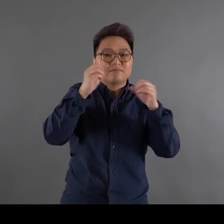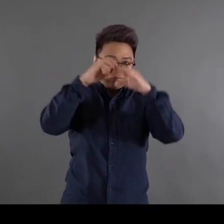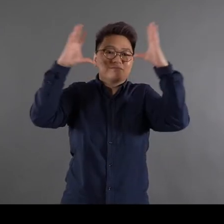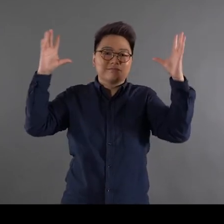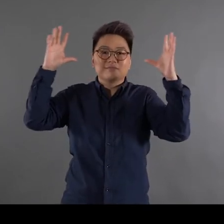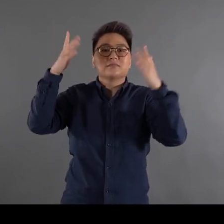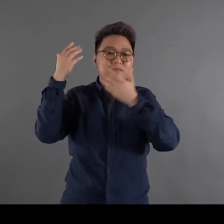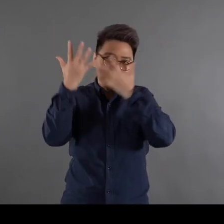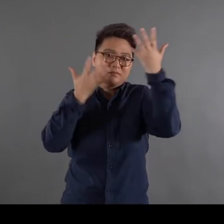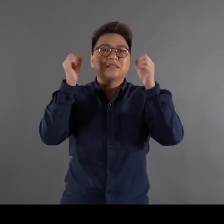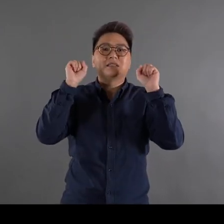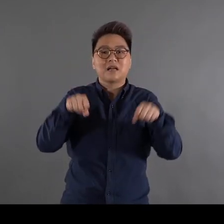I think this is more important